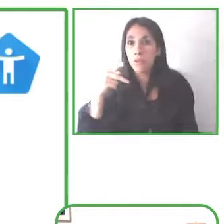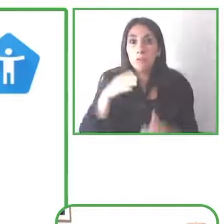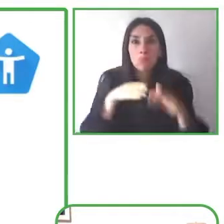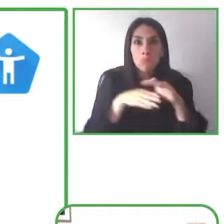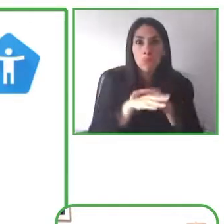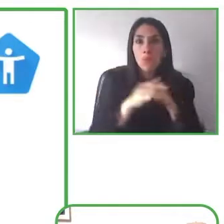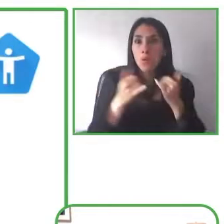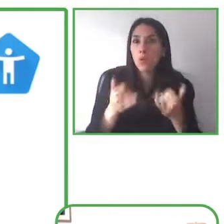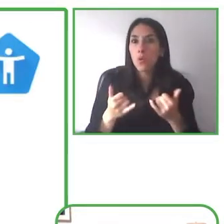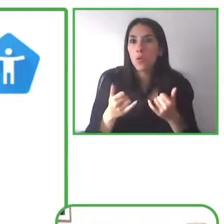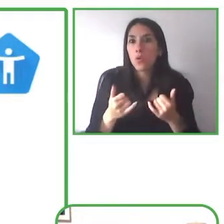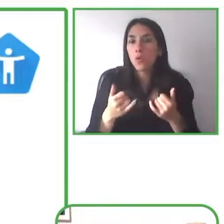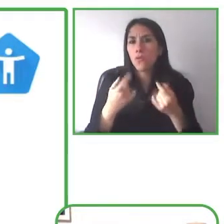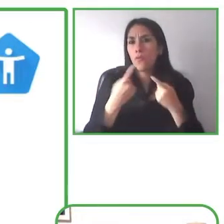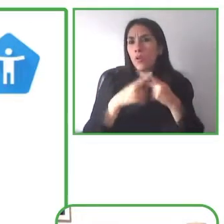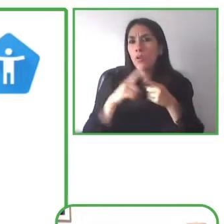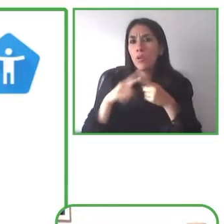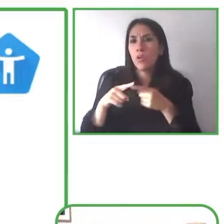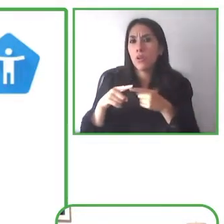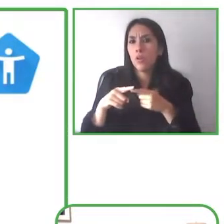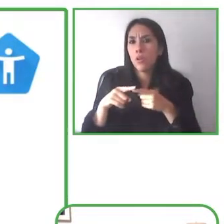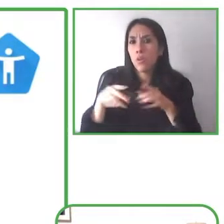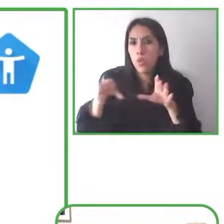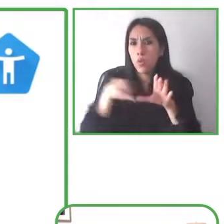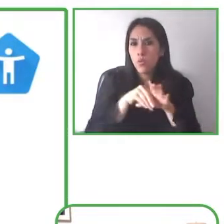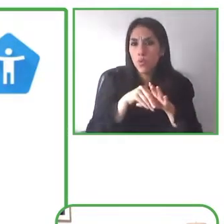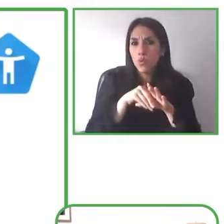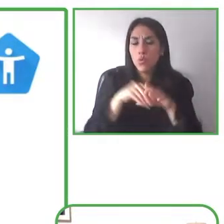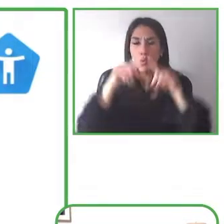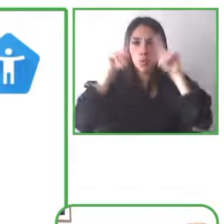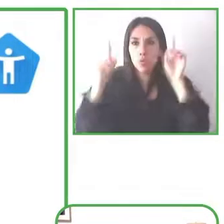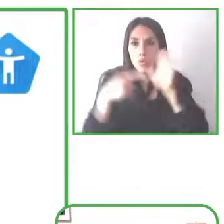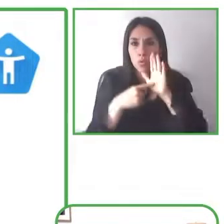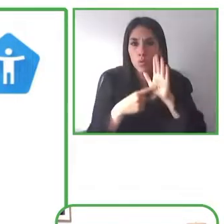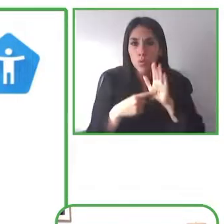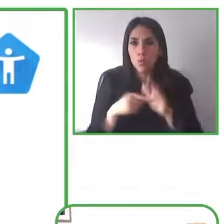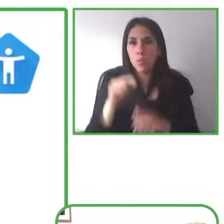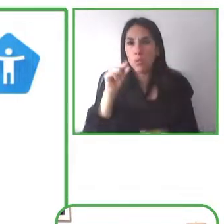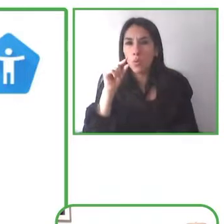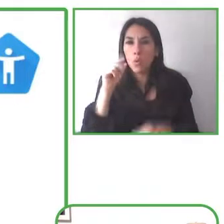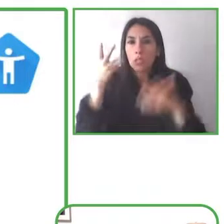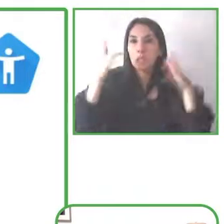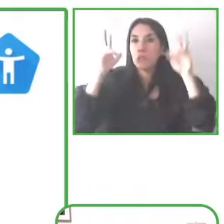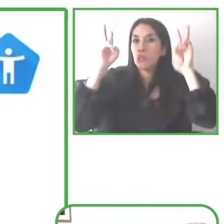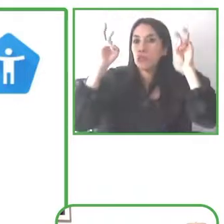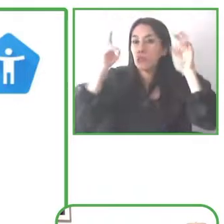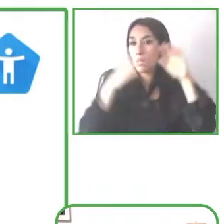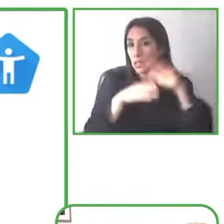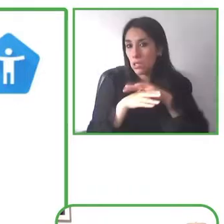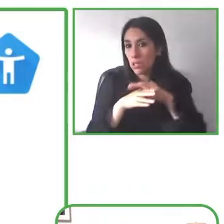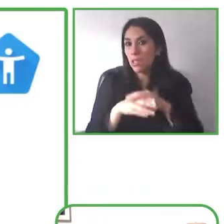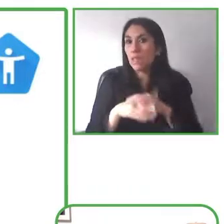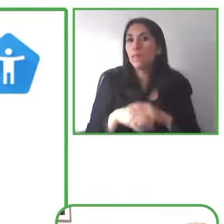So, there's been a lot going on and we're so excited about you know the future of